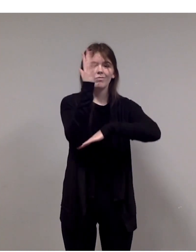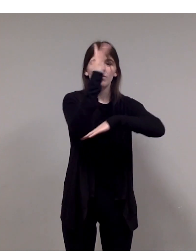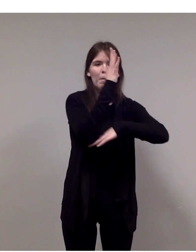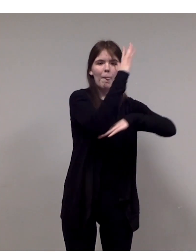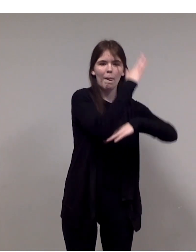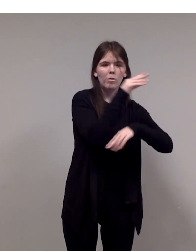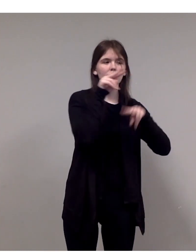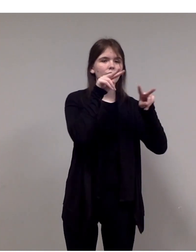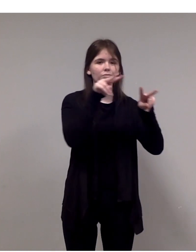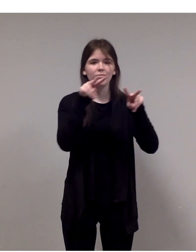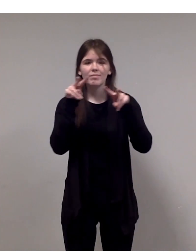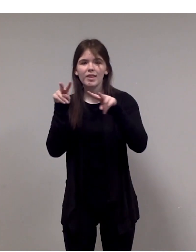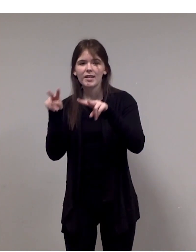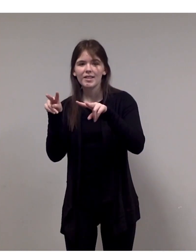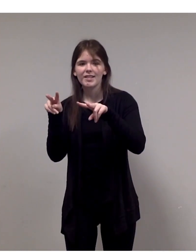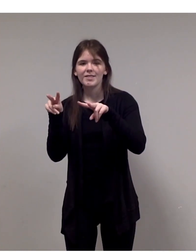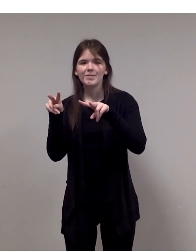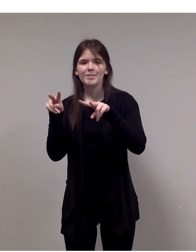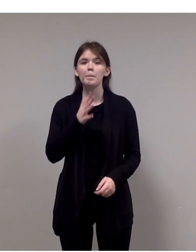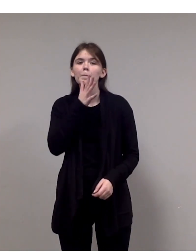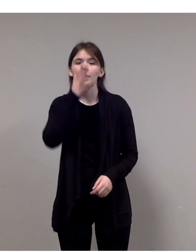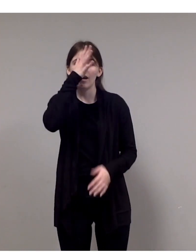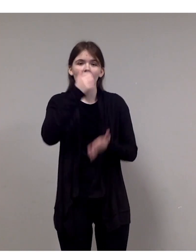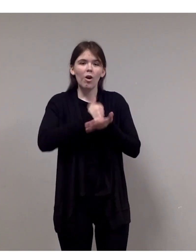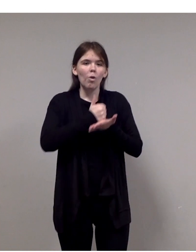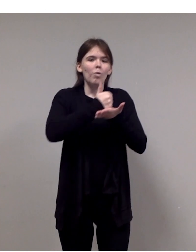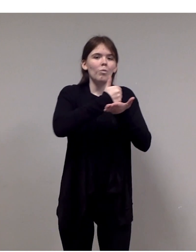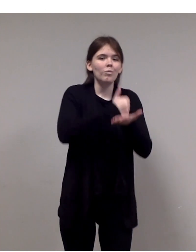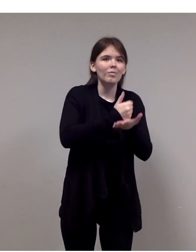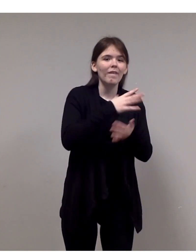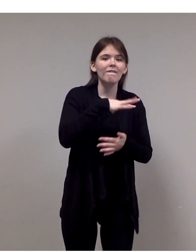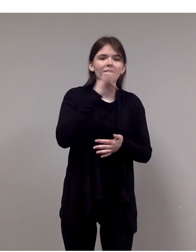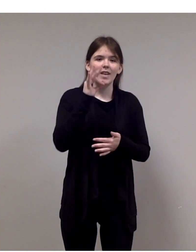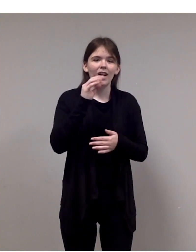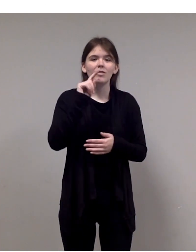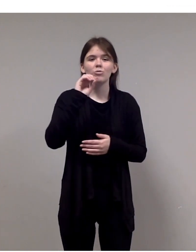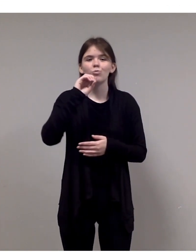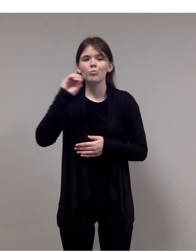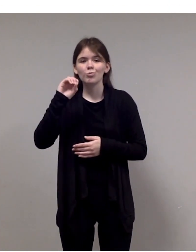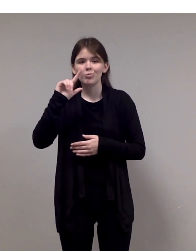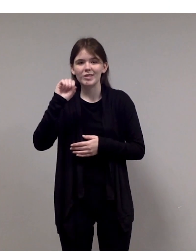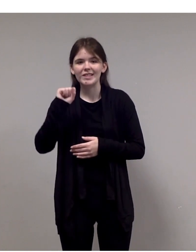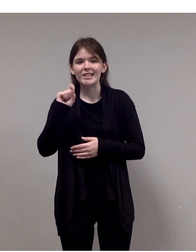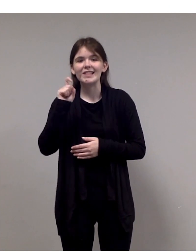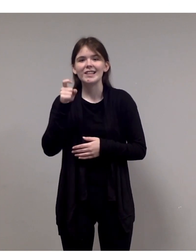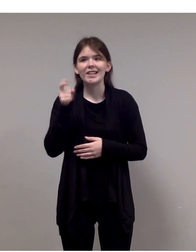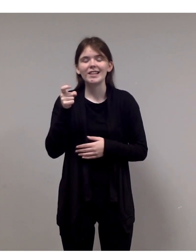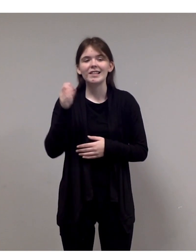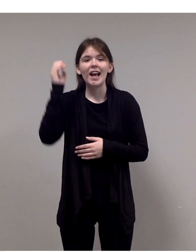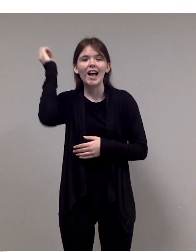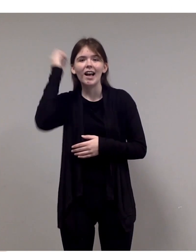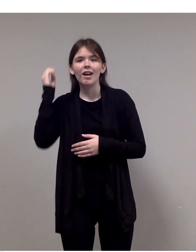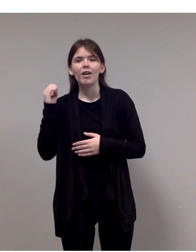She is very relieved when her parents help her find the tools she needs.